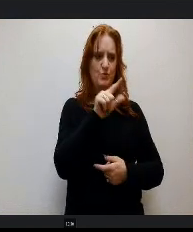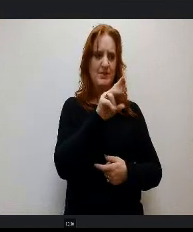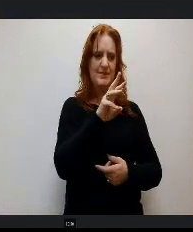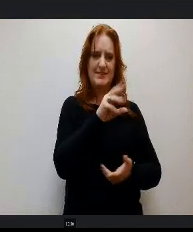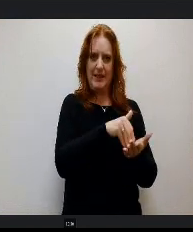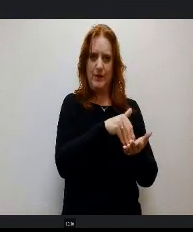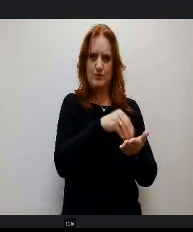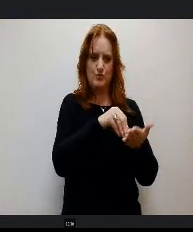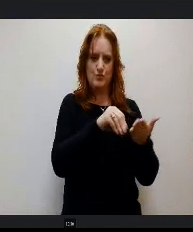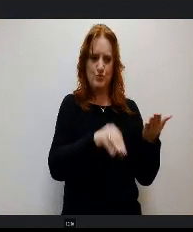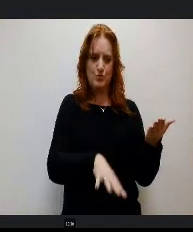We have.